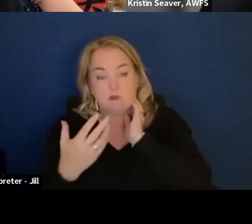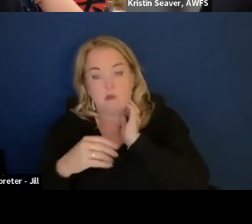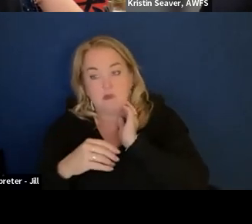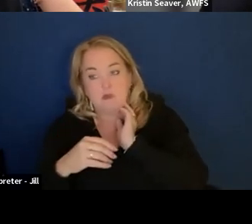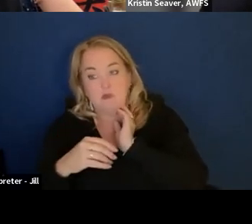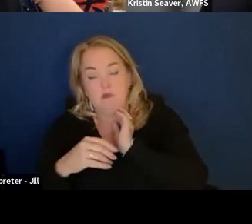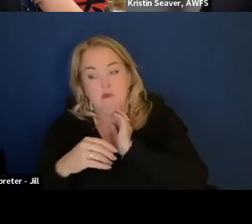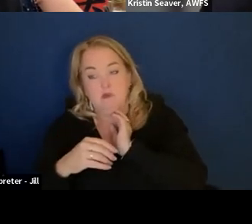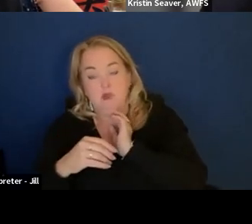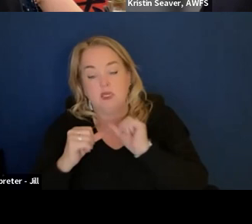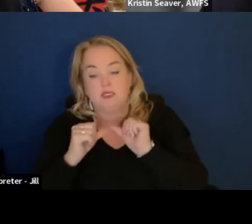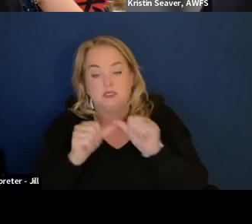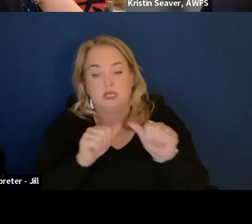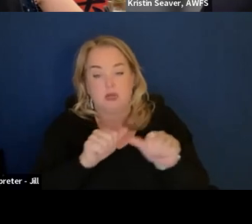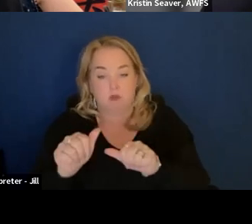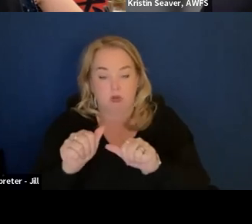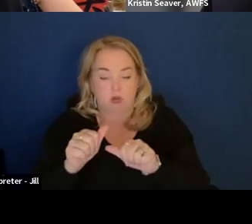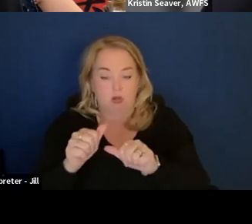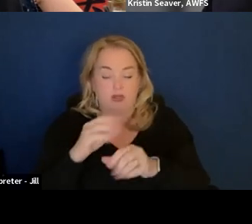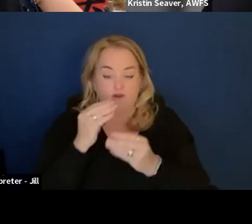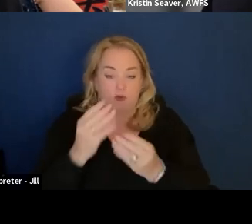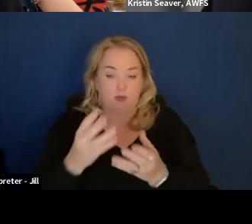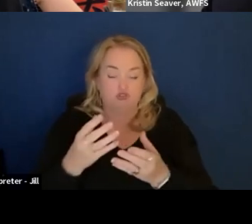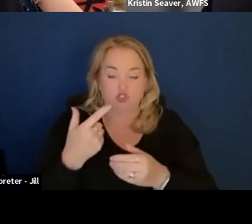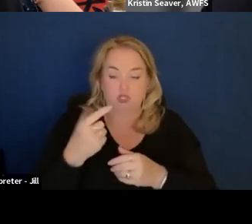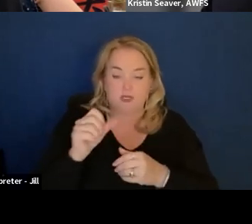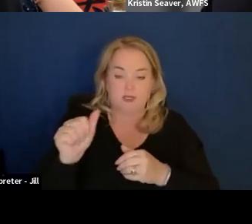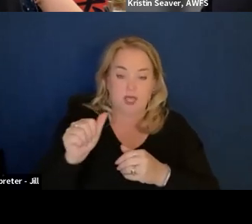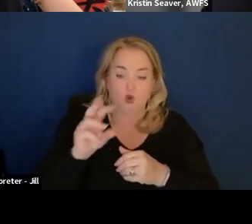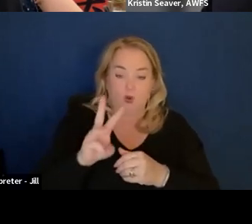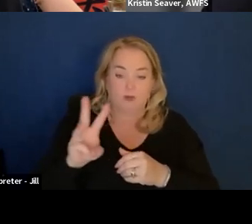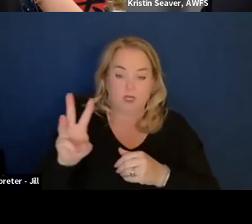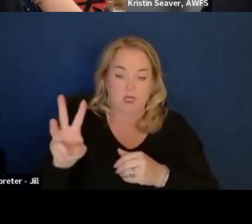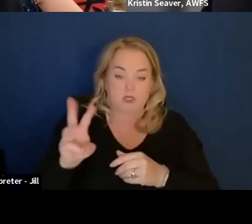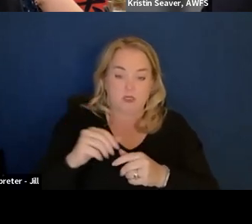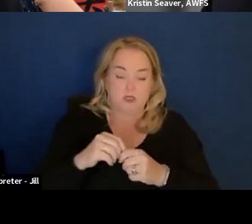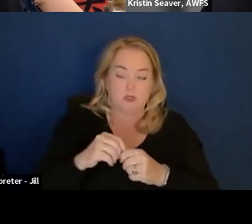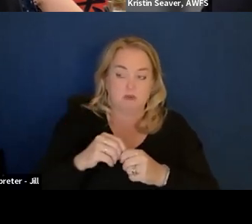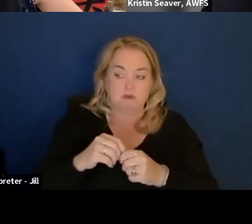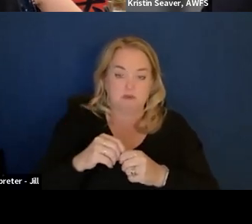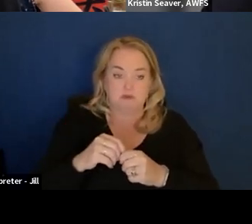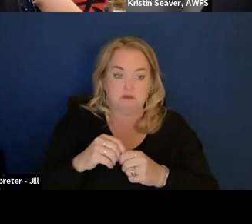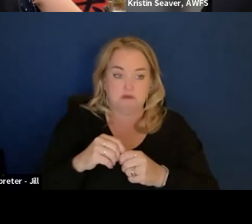of like emerging technology, or like the automation or AI.